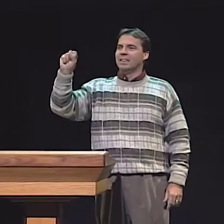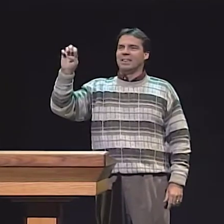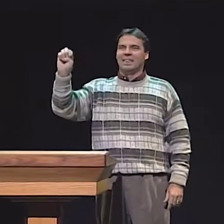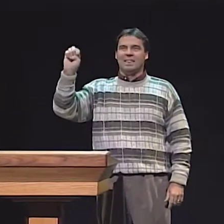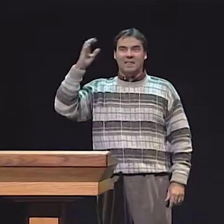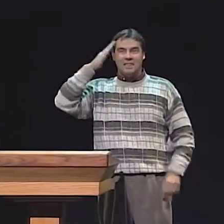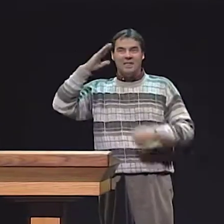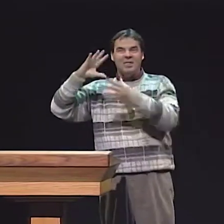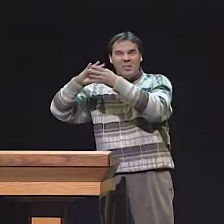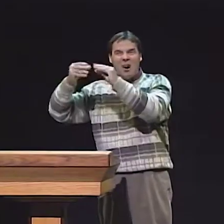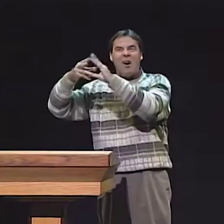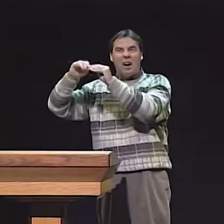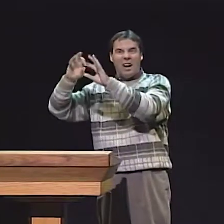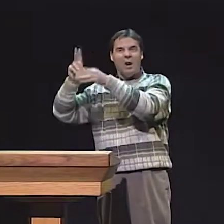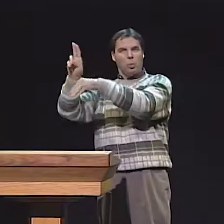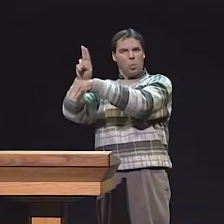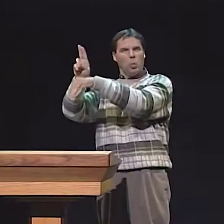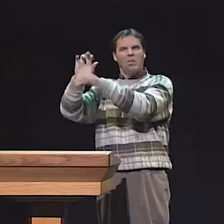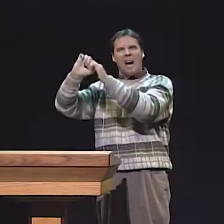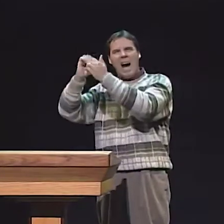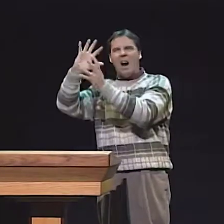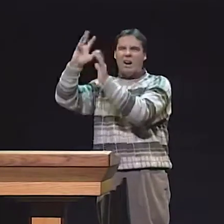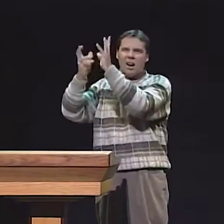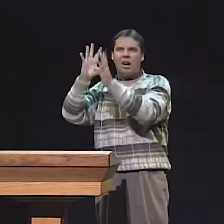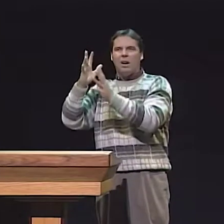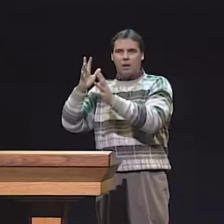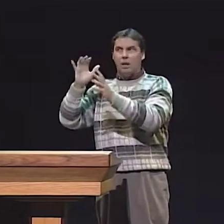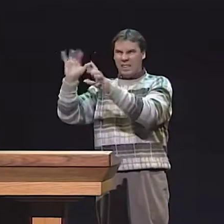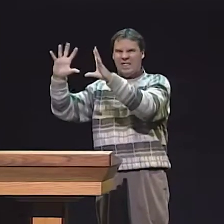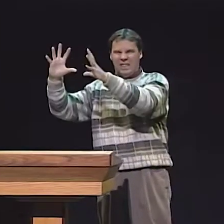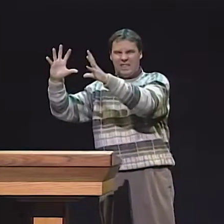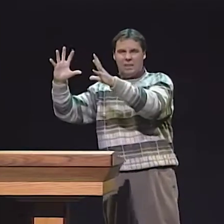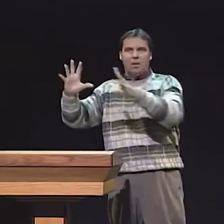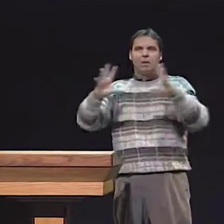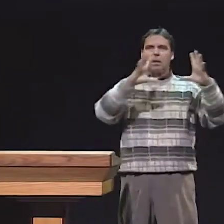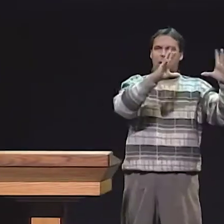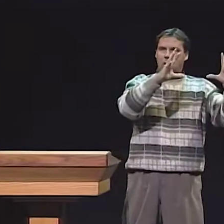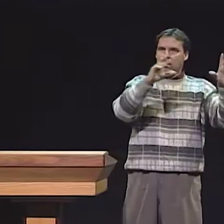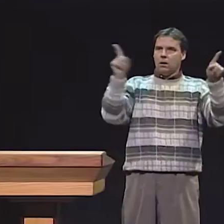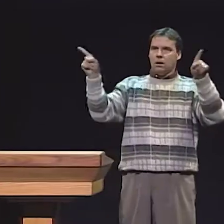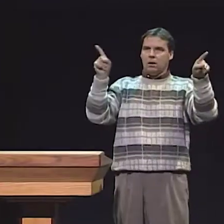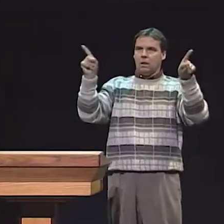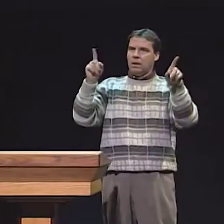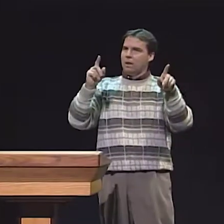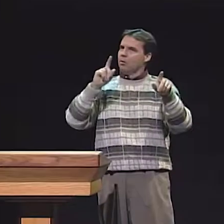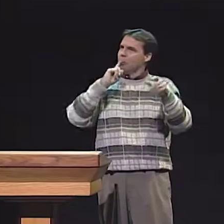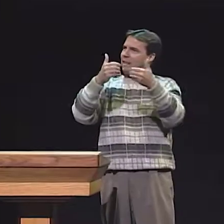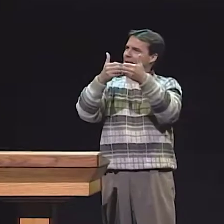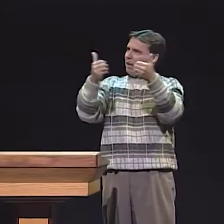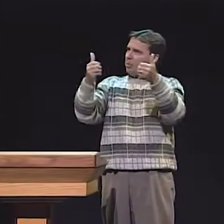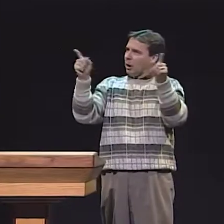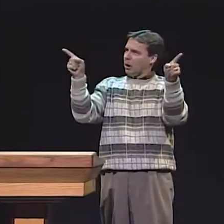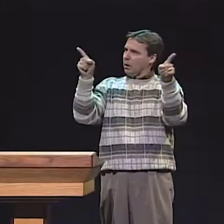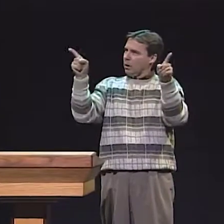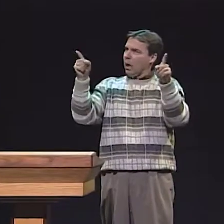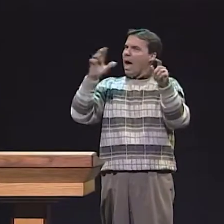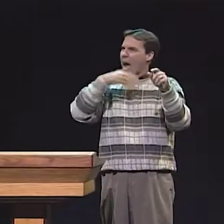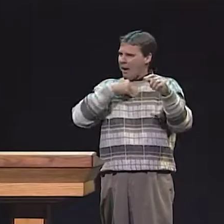AND THERE'S ALSO DIFFERENT LEVELS OF--OF THE LANGUAGE THAT WE WANT TO LOOK AT, THE LINGUISTIC LEVEL, WHICH IS